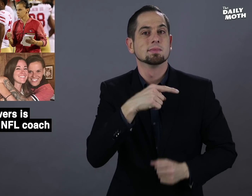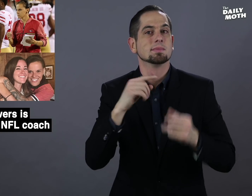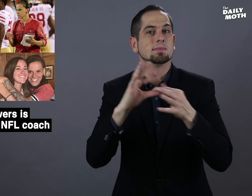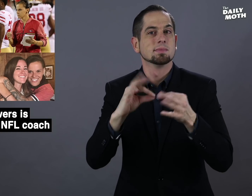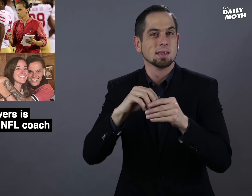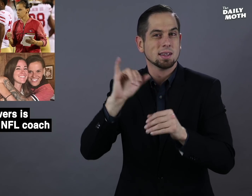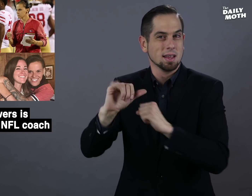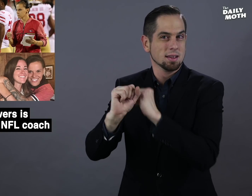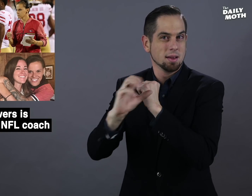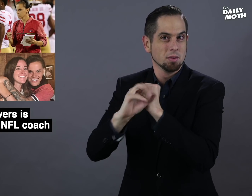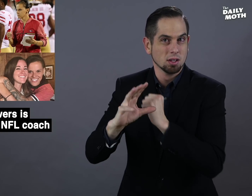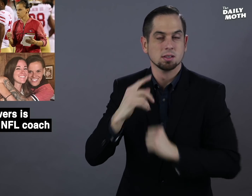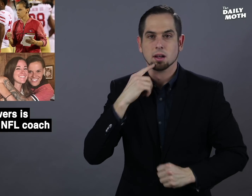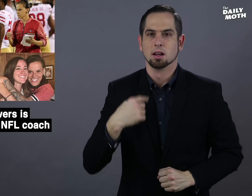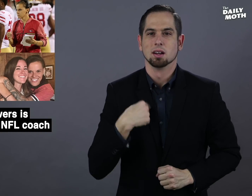She said in the commercial: